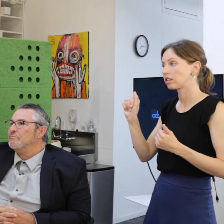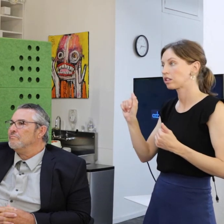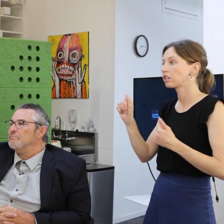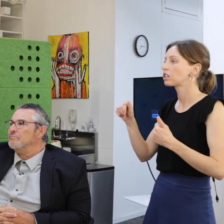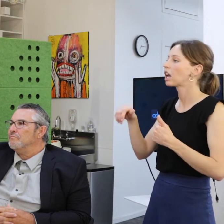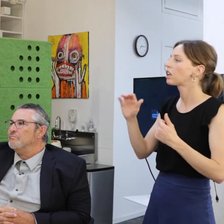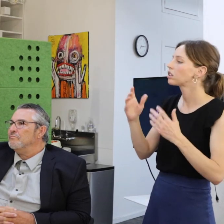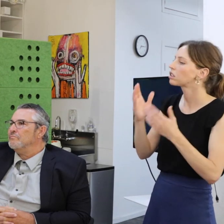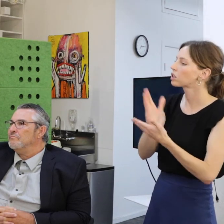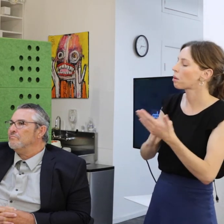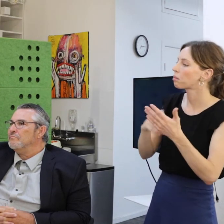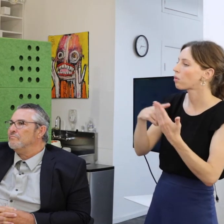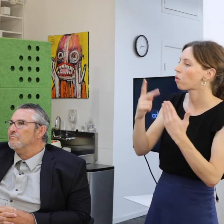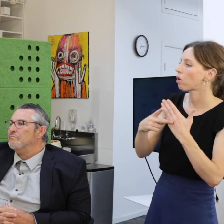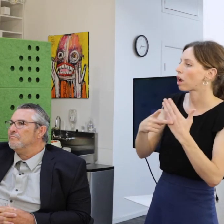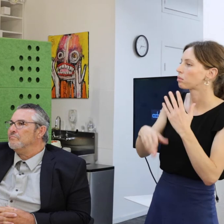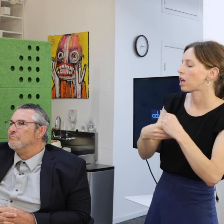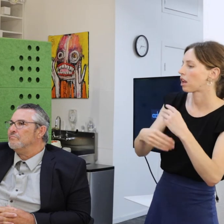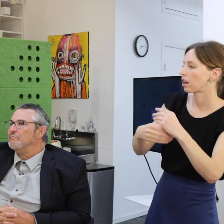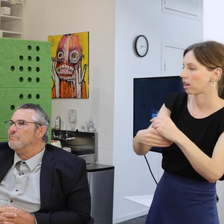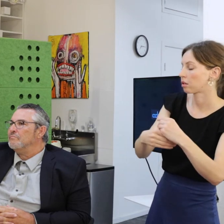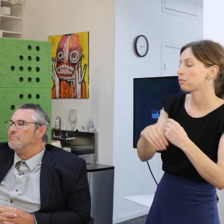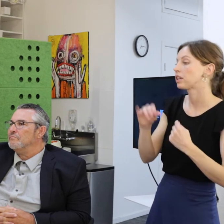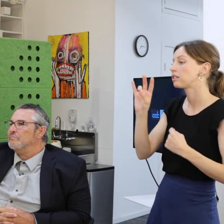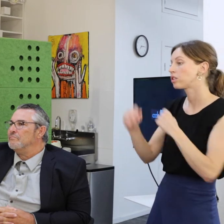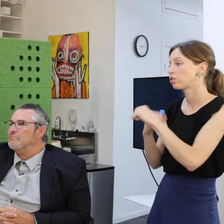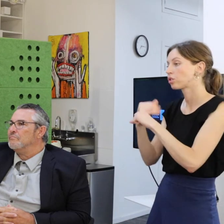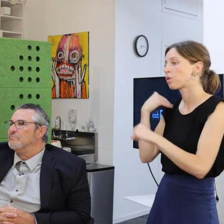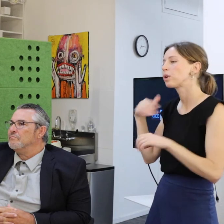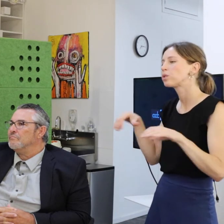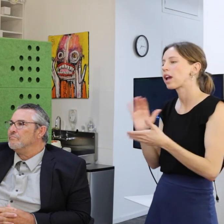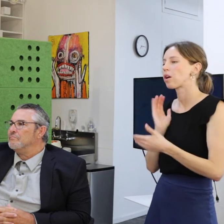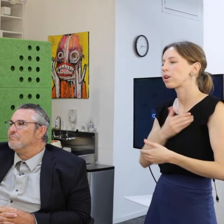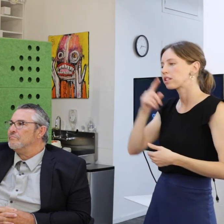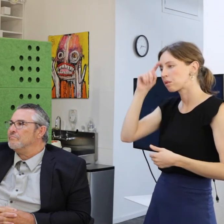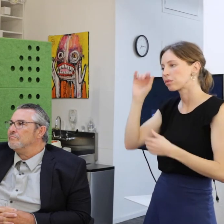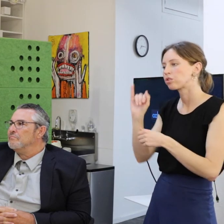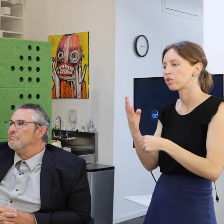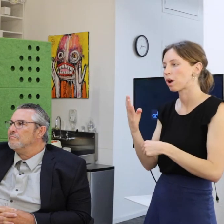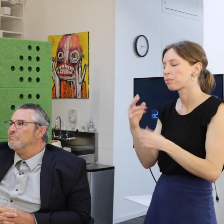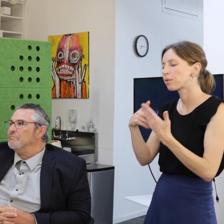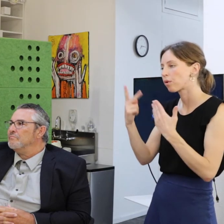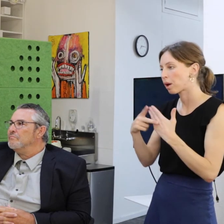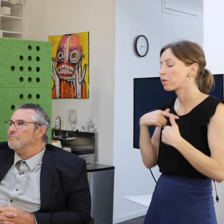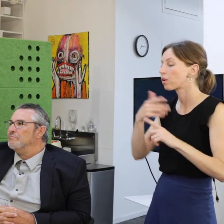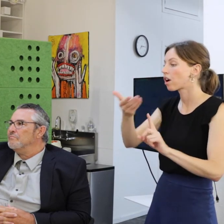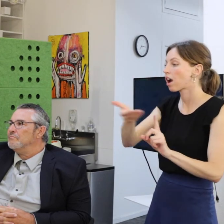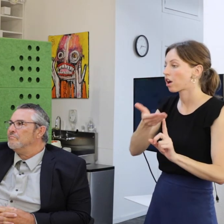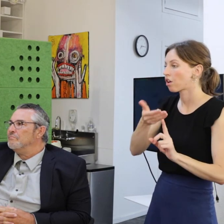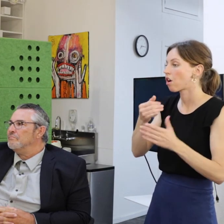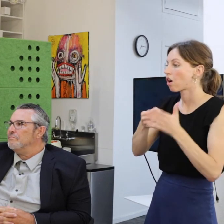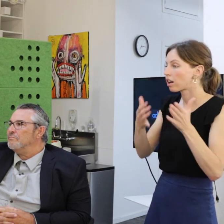And about seven years ago we were running our summer job program where we actually hired artist kids in high school.